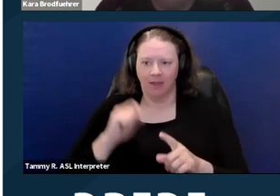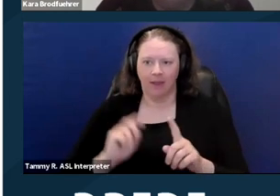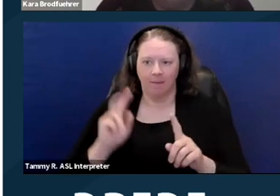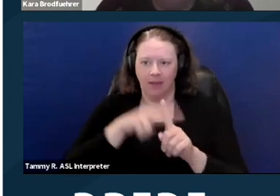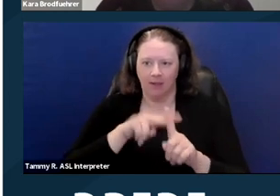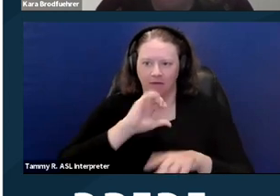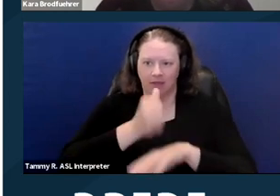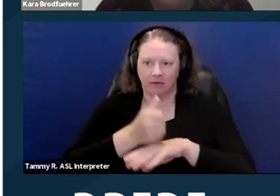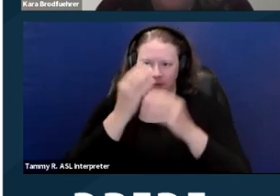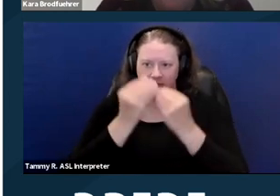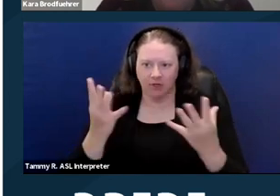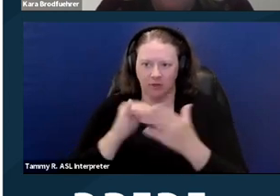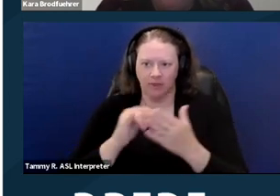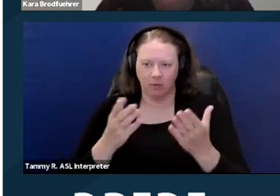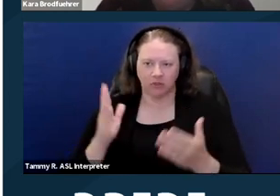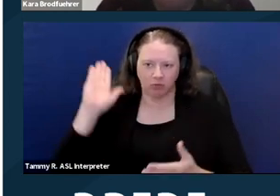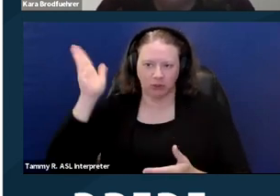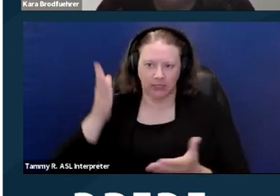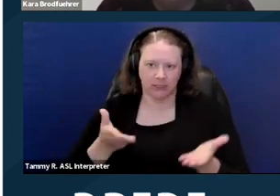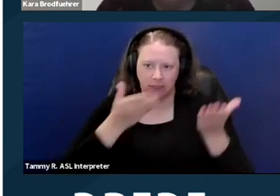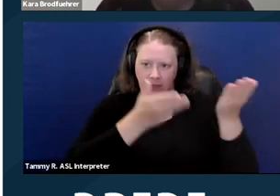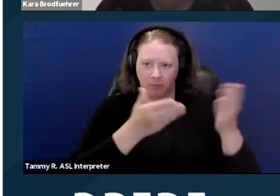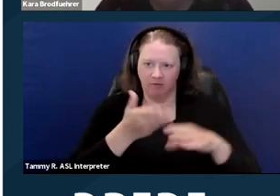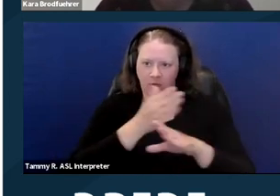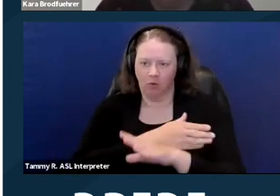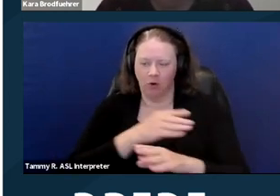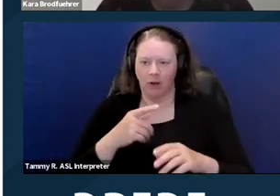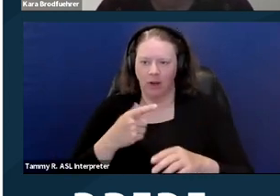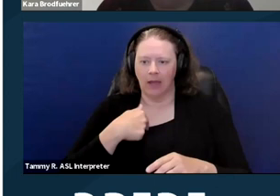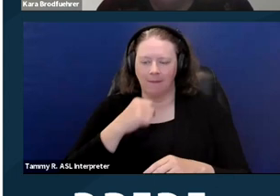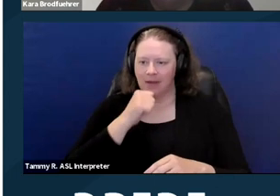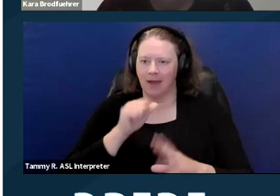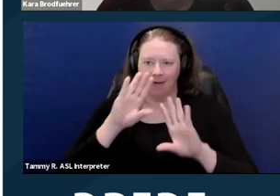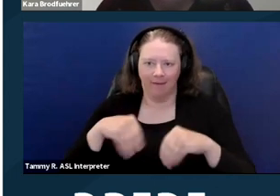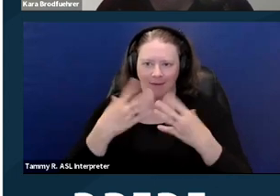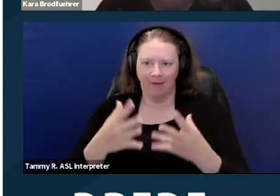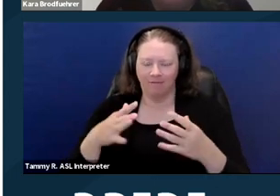on the information that was presented. I'm gonna not give a completely definitive answer,